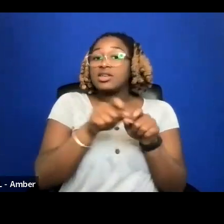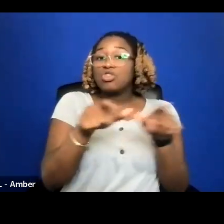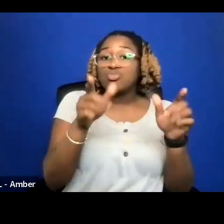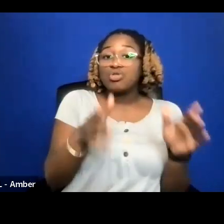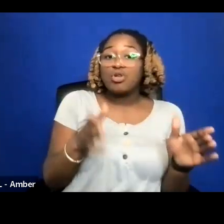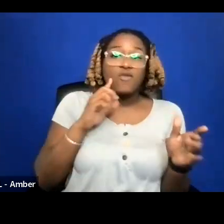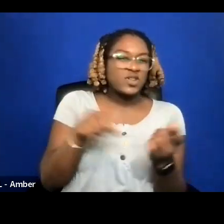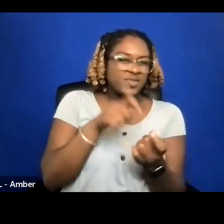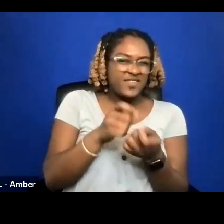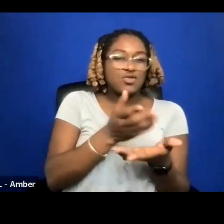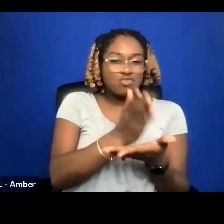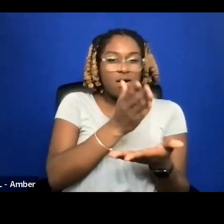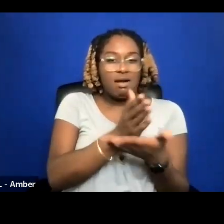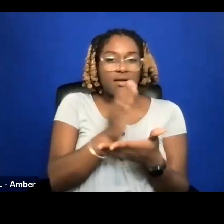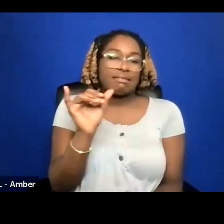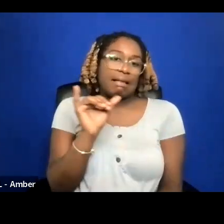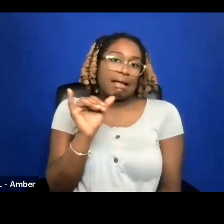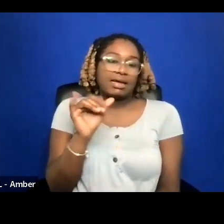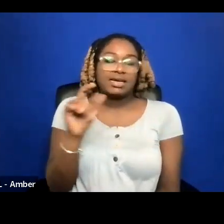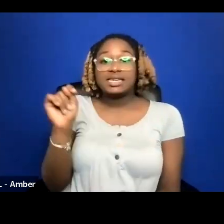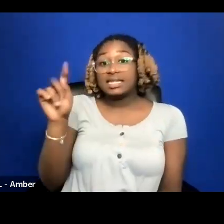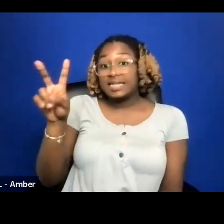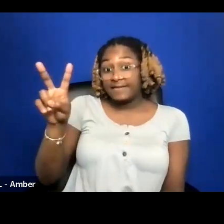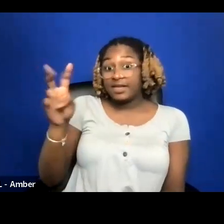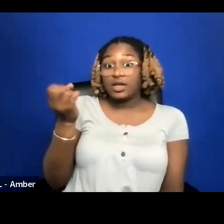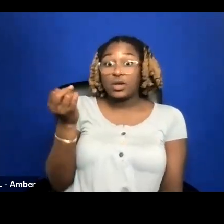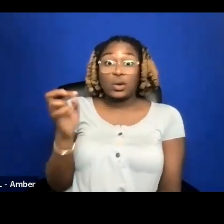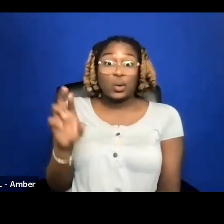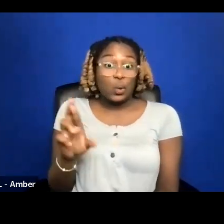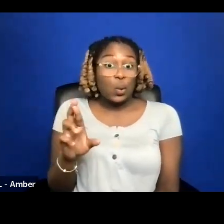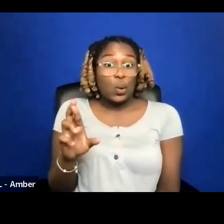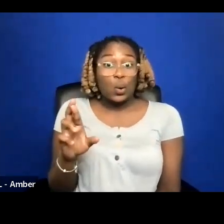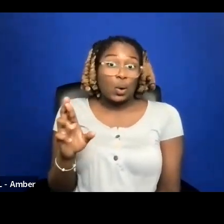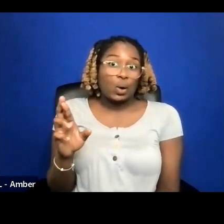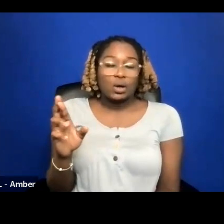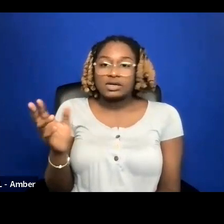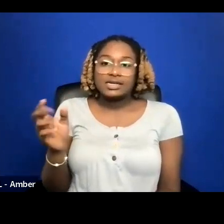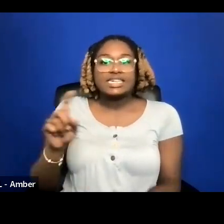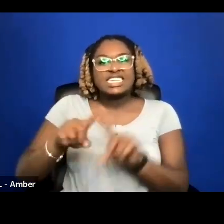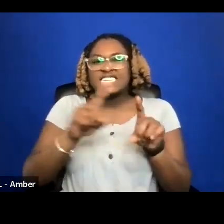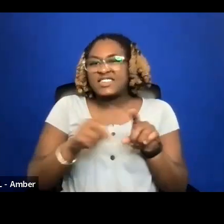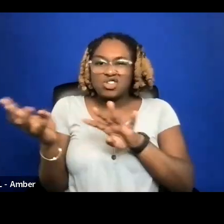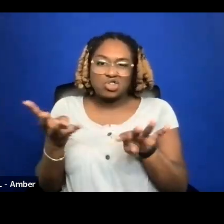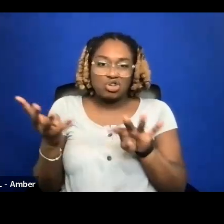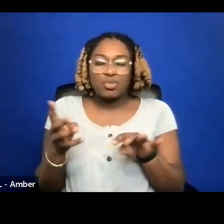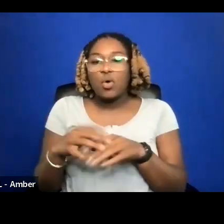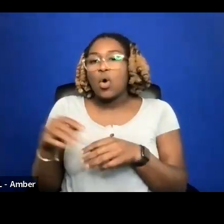SPECIFIC RIGHT LIKE TV OR A GEOGRAPHICAL REGION THEY MAY NOT HAVE ACCESS TO.